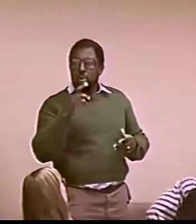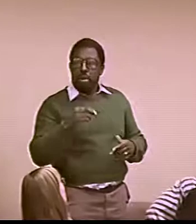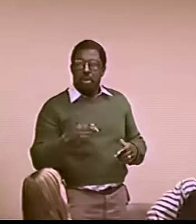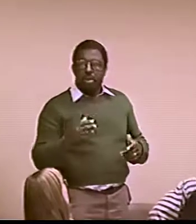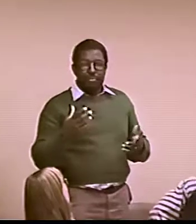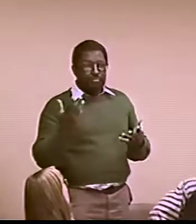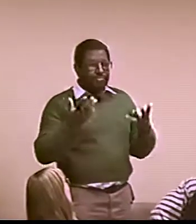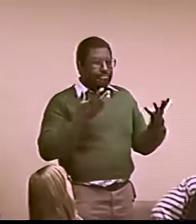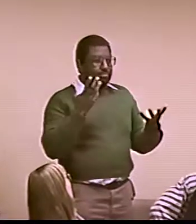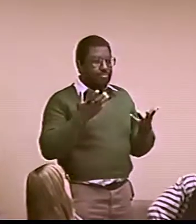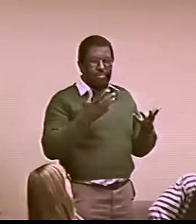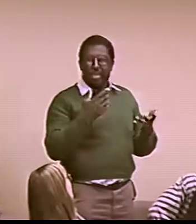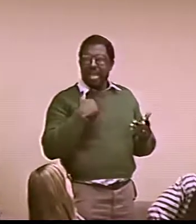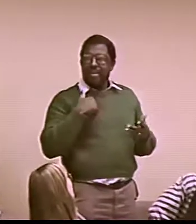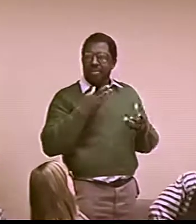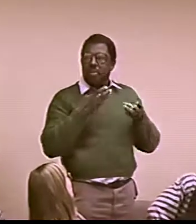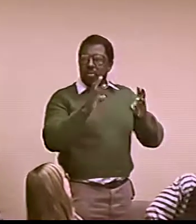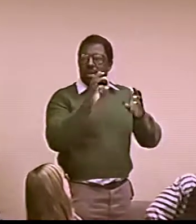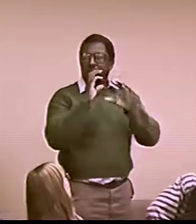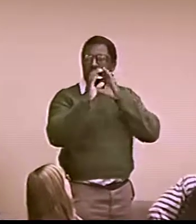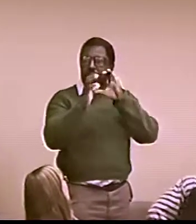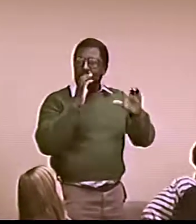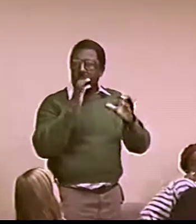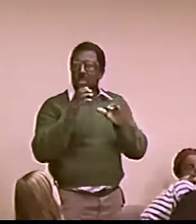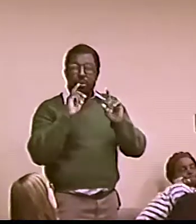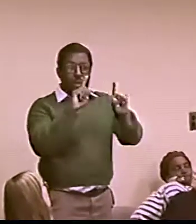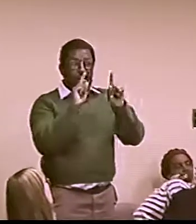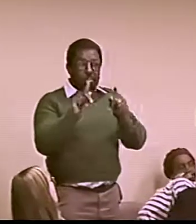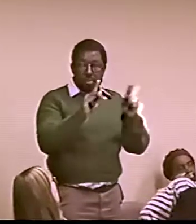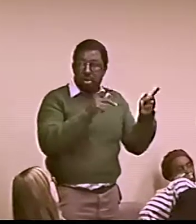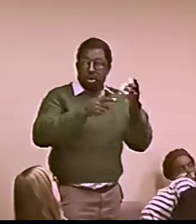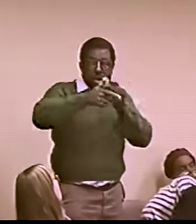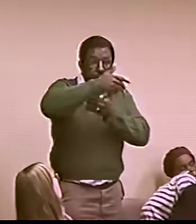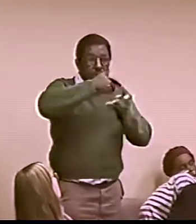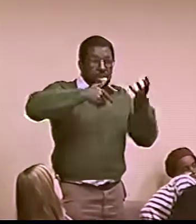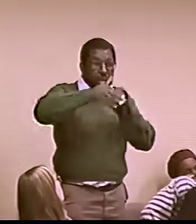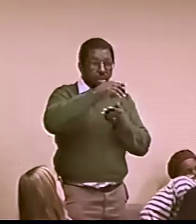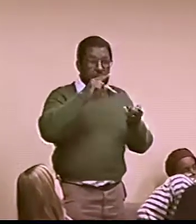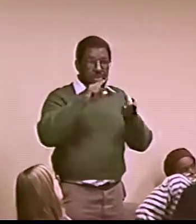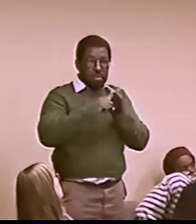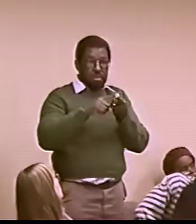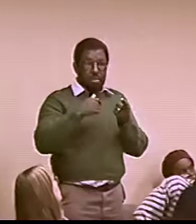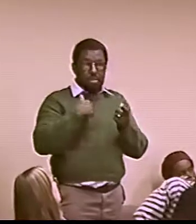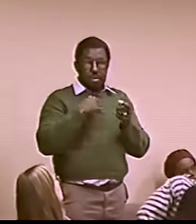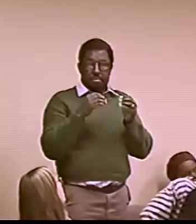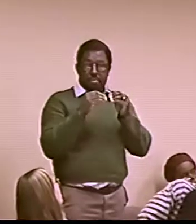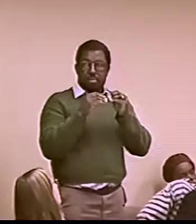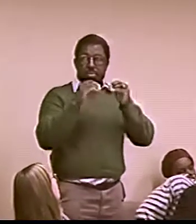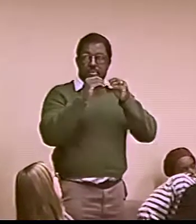LIKE WITH TOUSSAINT, YOU KNOW. THEY EXPRESS WITH THEIR BODIES MORE THAN USING ...